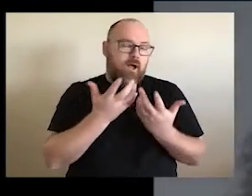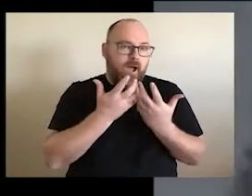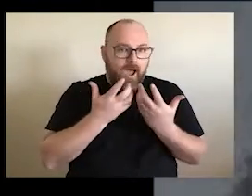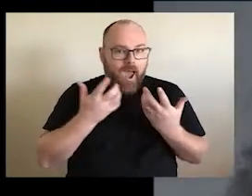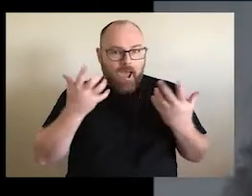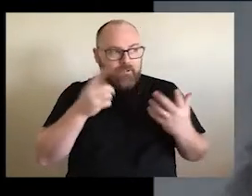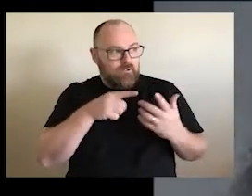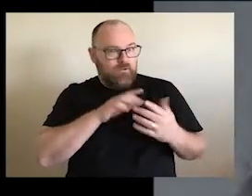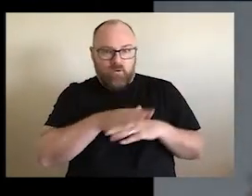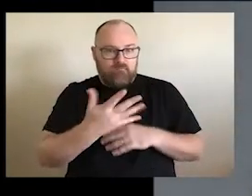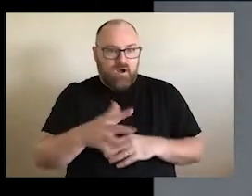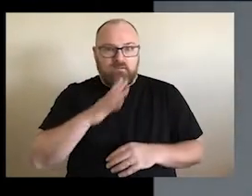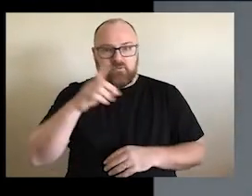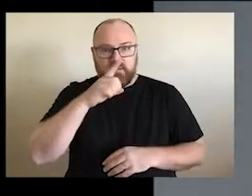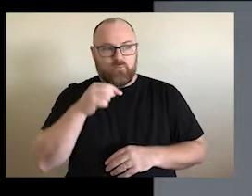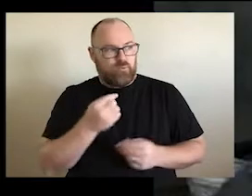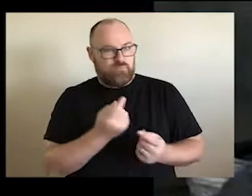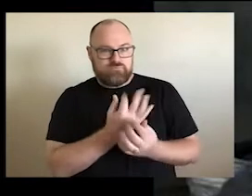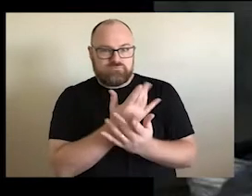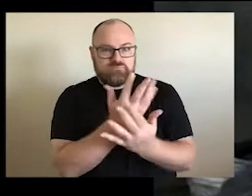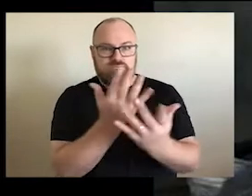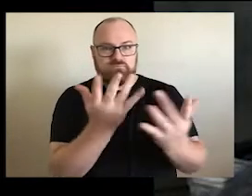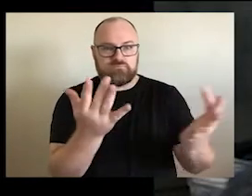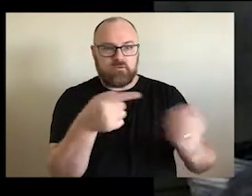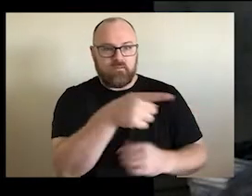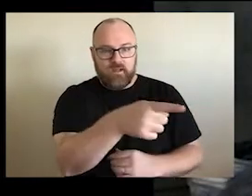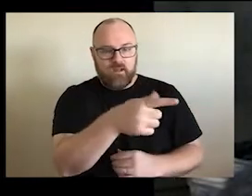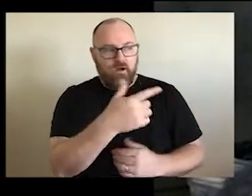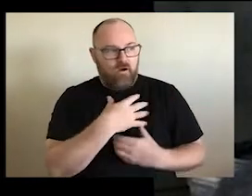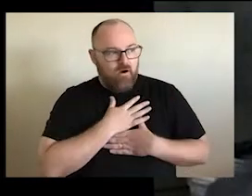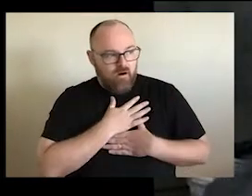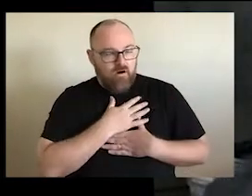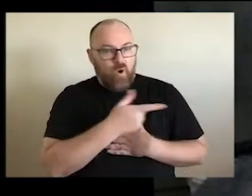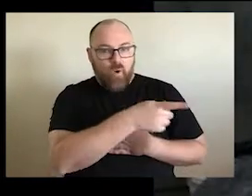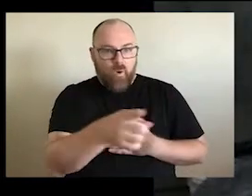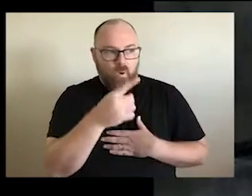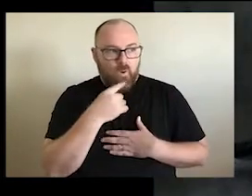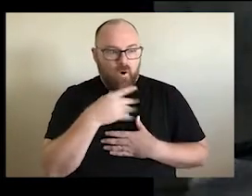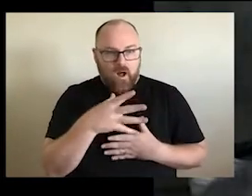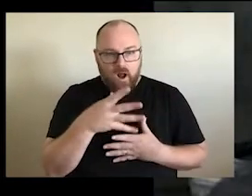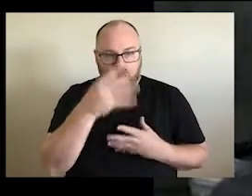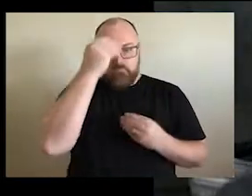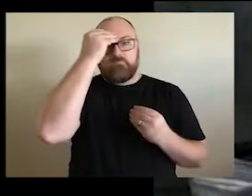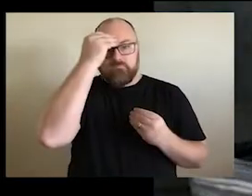many people out. There are 500 people there and and and walk away with a bit more knowledge, a bit more bridge-building